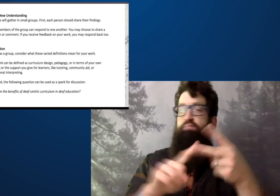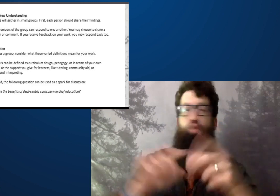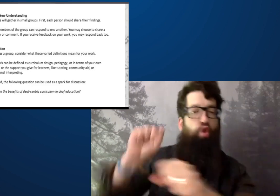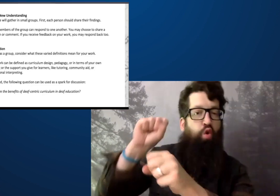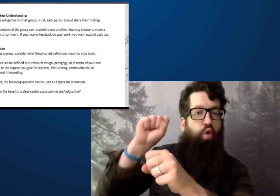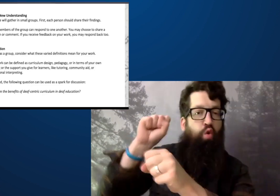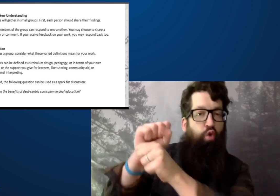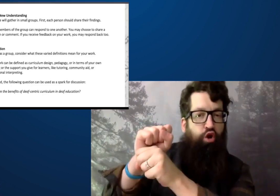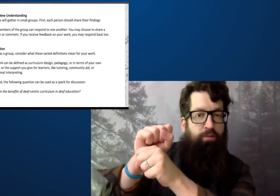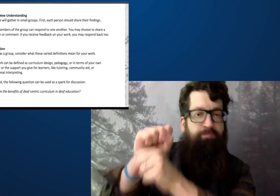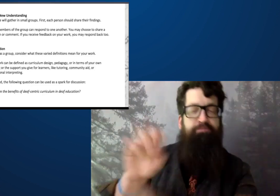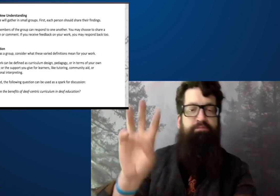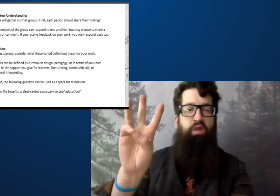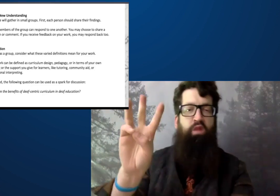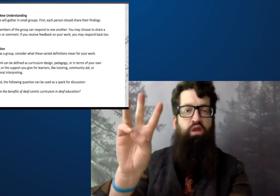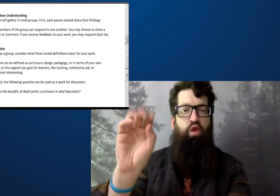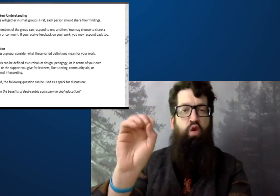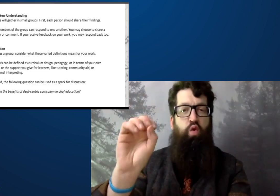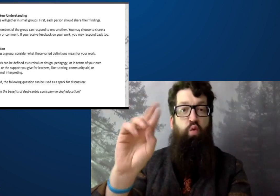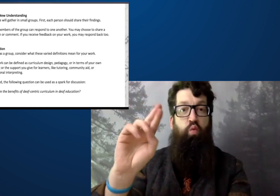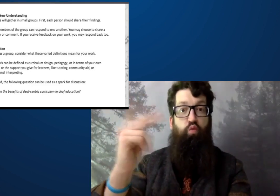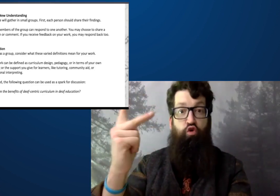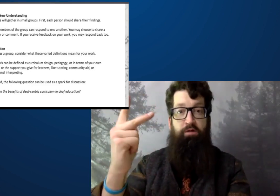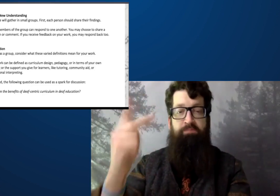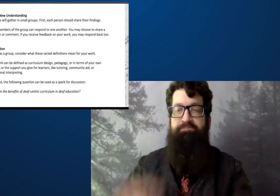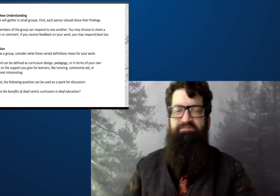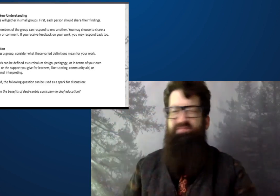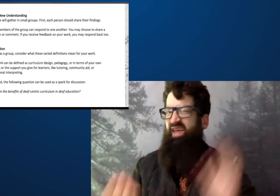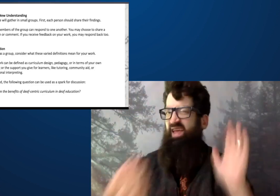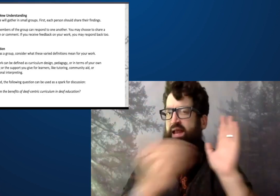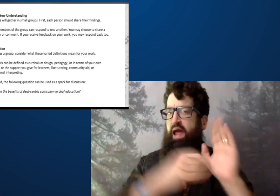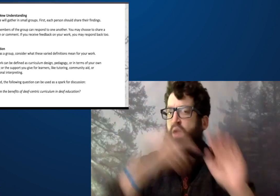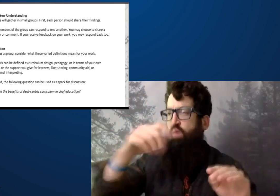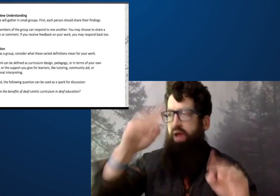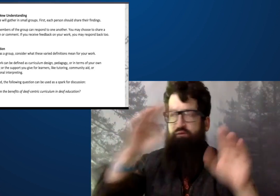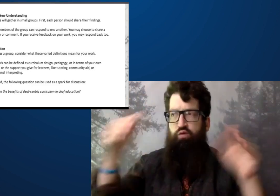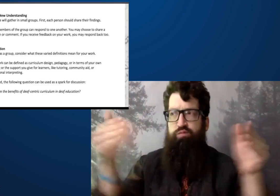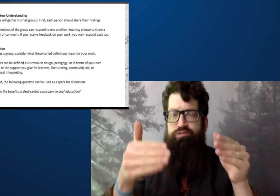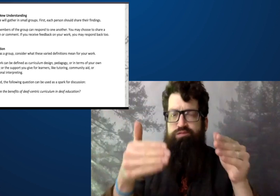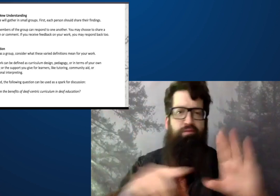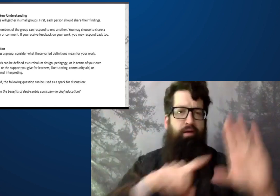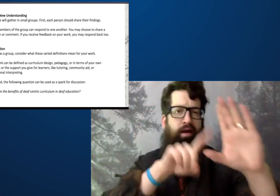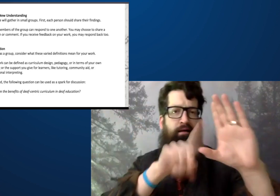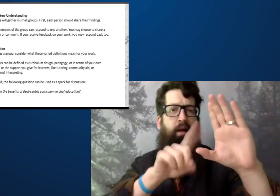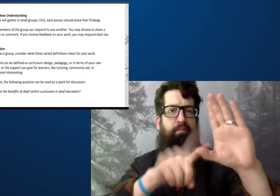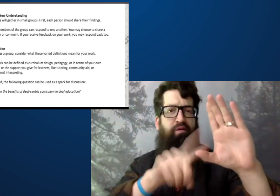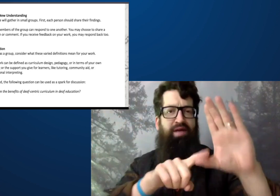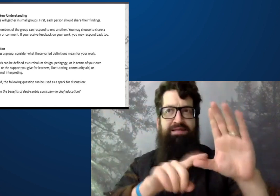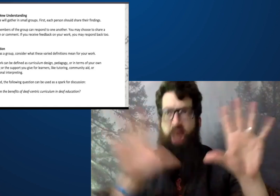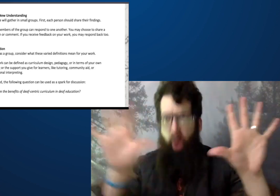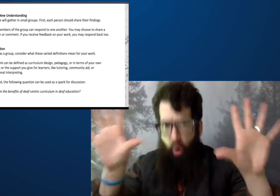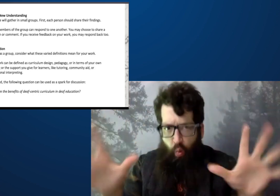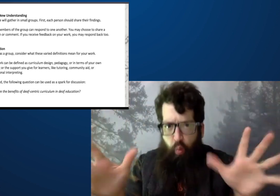How is that achieved? The second one is work. Again, we need to focus on that.